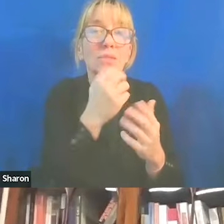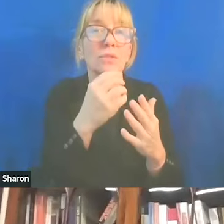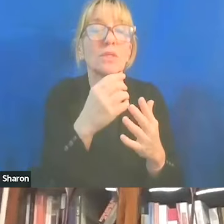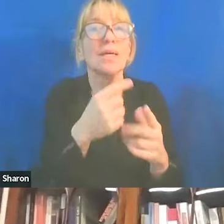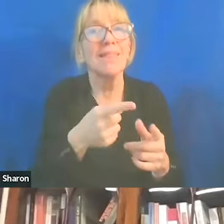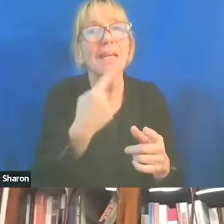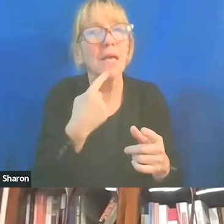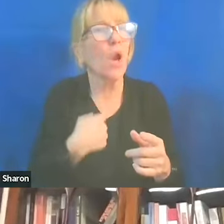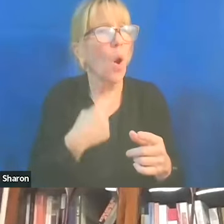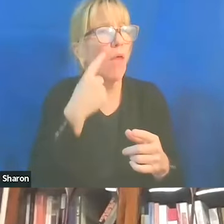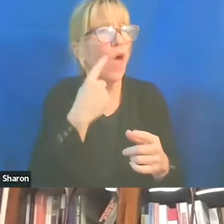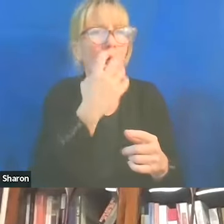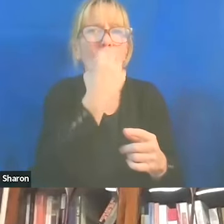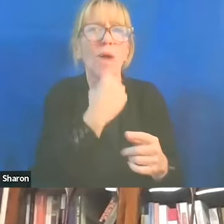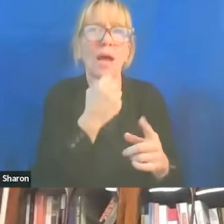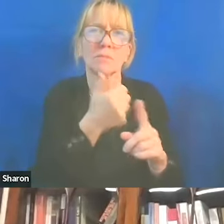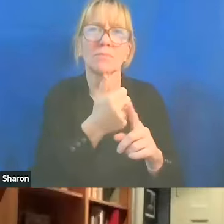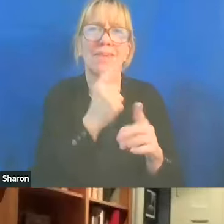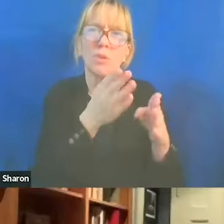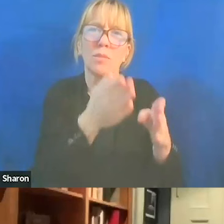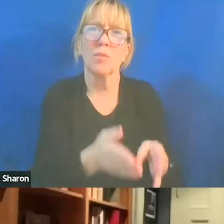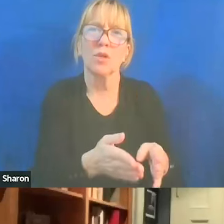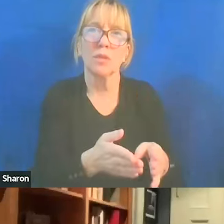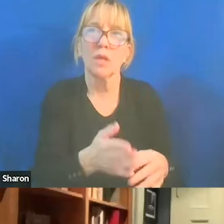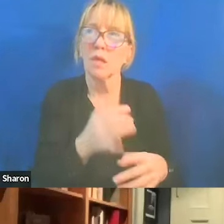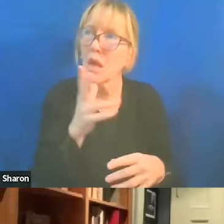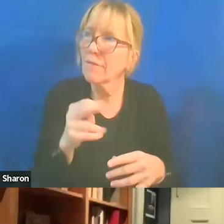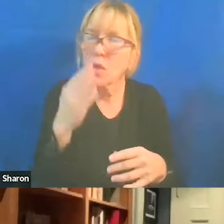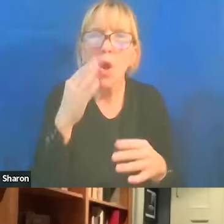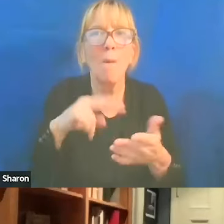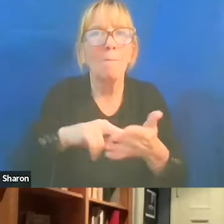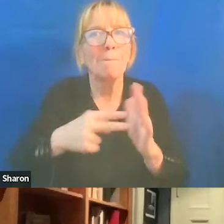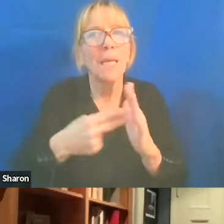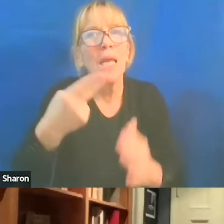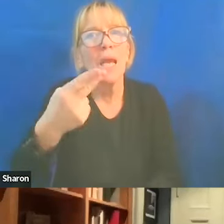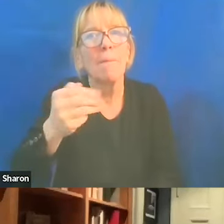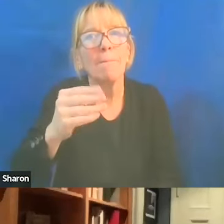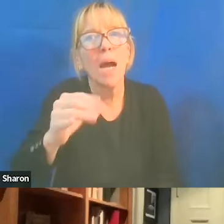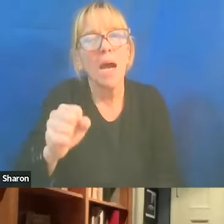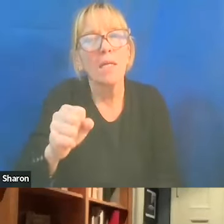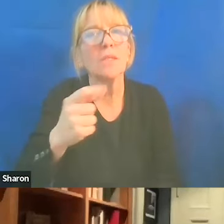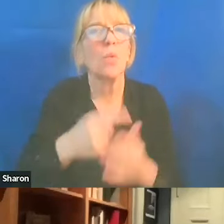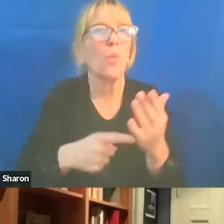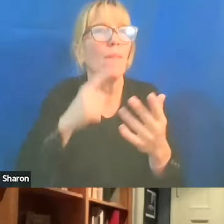There's a lot of ignorance out there, and not knowing about what the Hamas is, and its original charter, and how it treats gays and women.